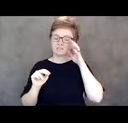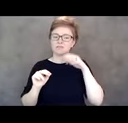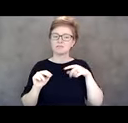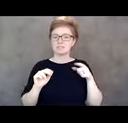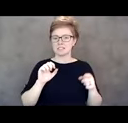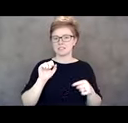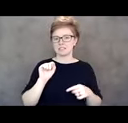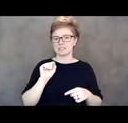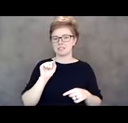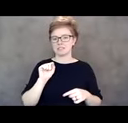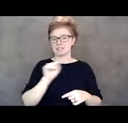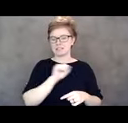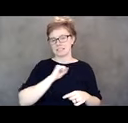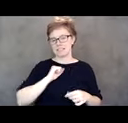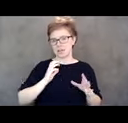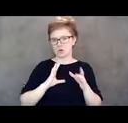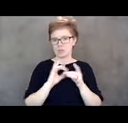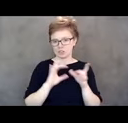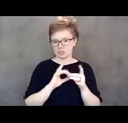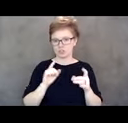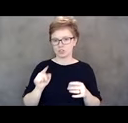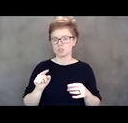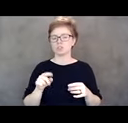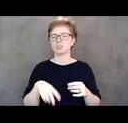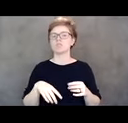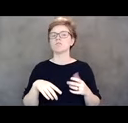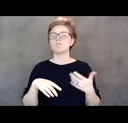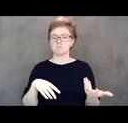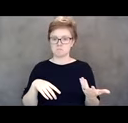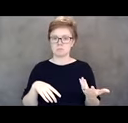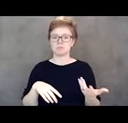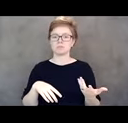in Senator Gelser's speech on the floor. So Christine, will you take it away